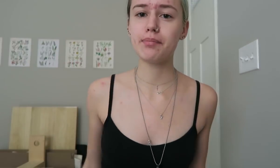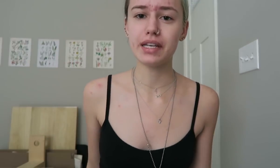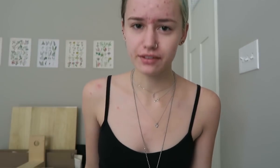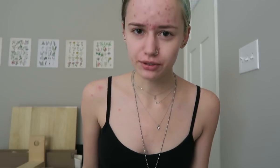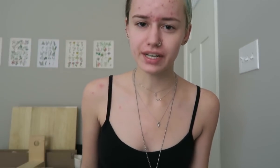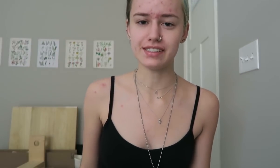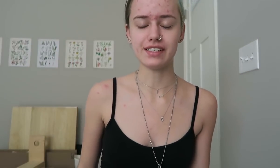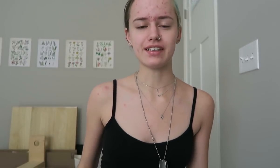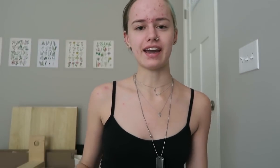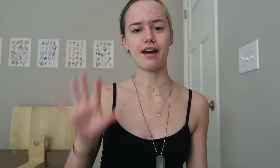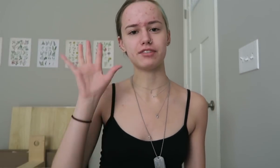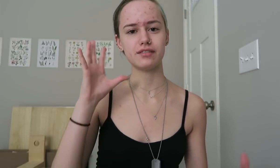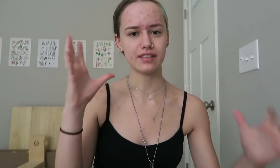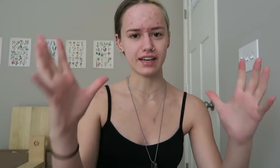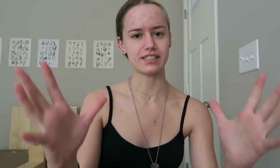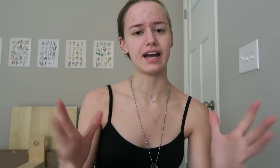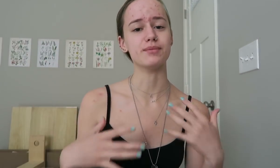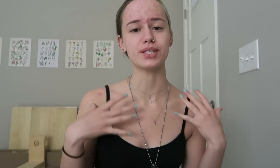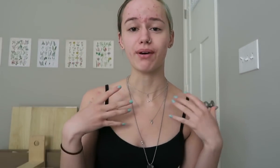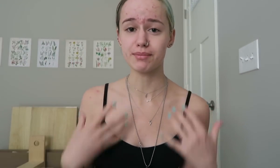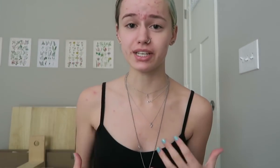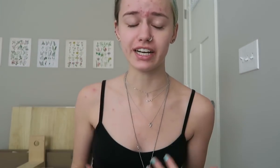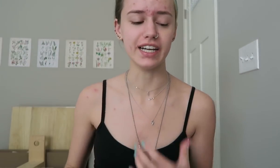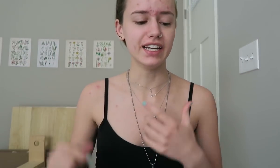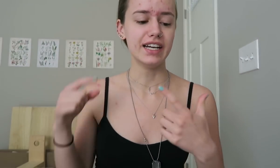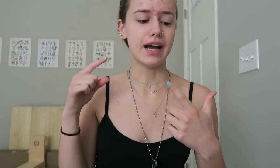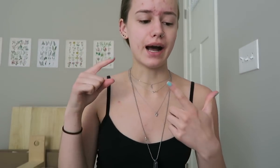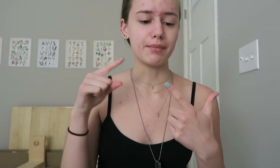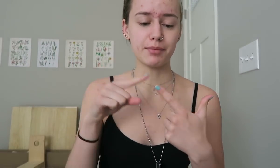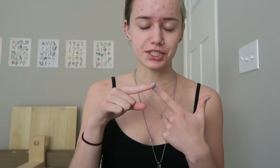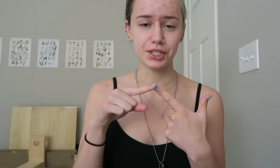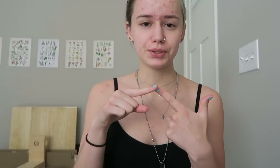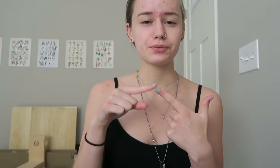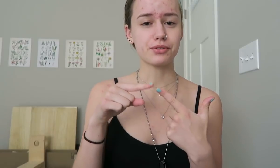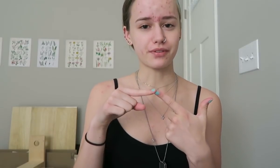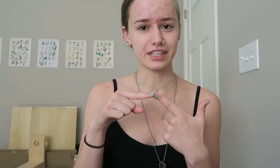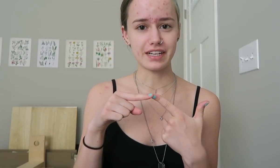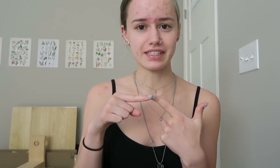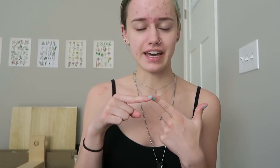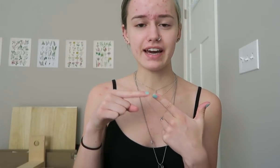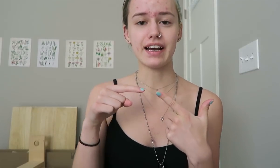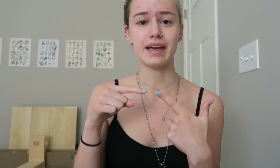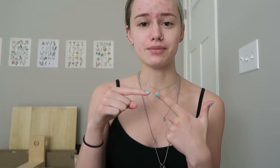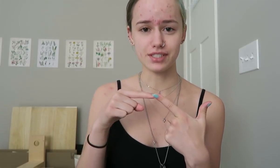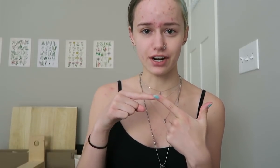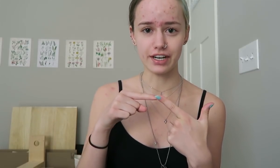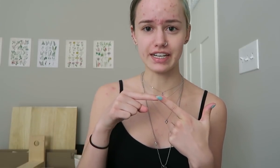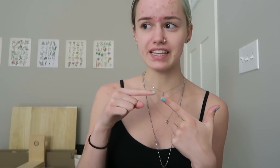It's. Things have been crazy and I haven't had time. So I'm sorry. Umm, number two, sort of related to that.